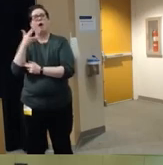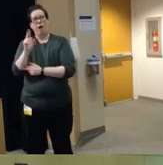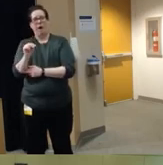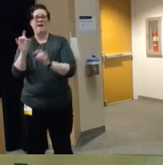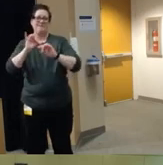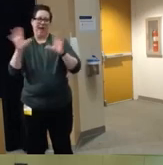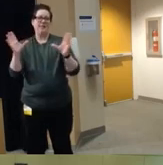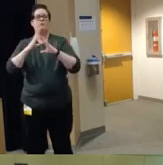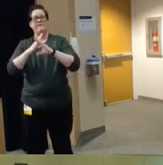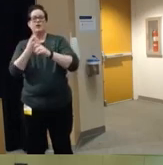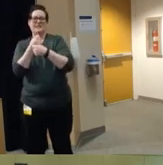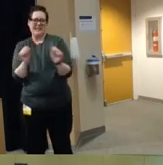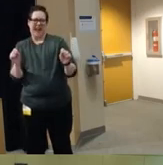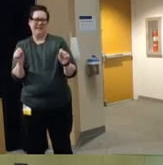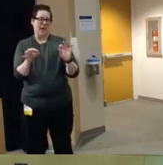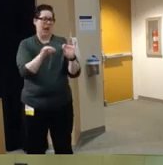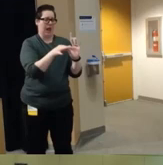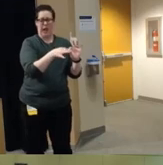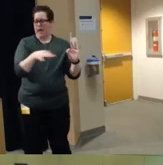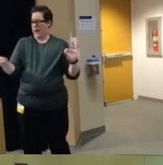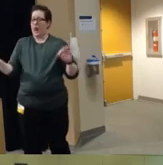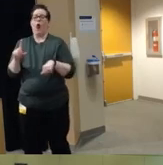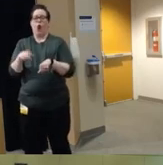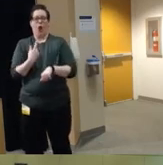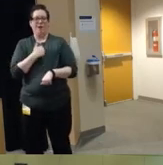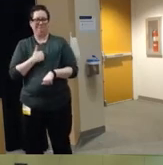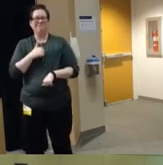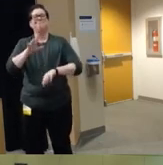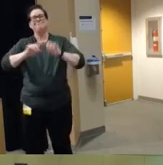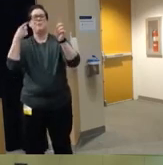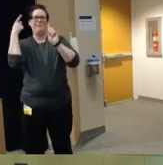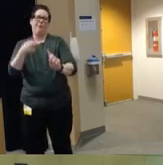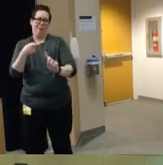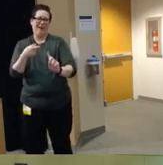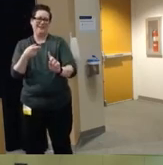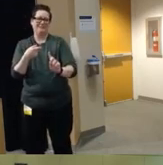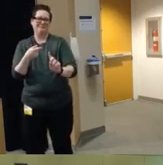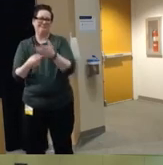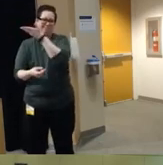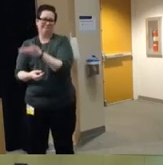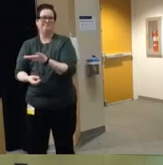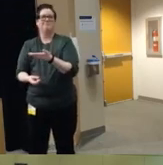little bit of a a mouthful um but basically um they brought on some um firearm I'm sorry